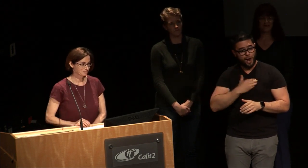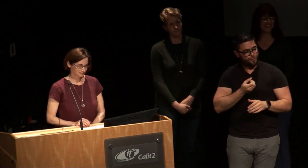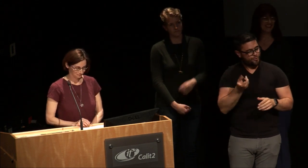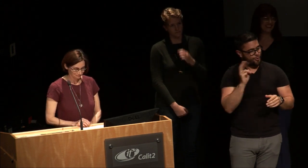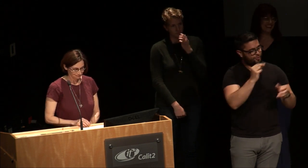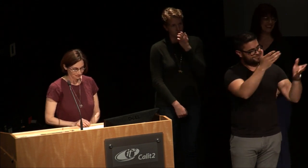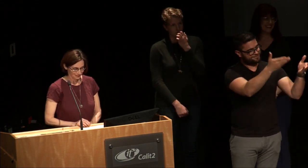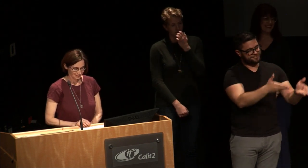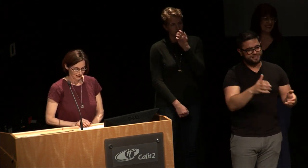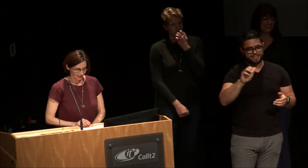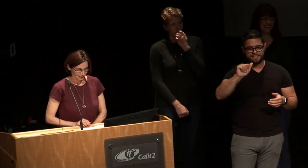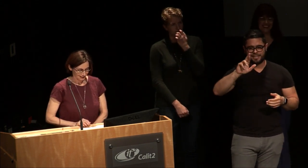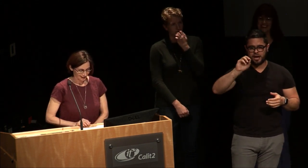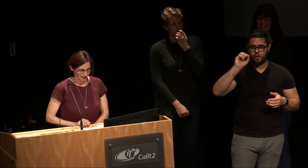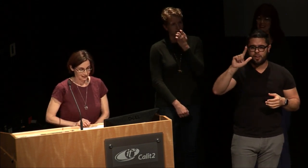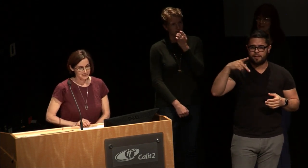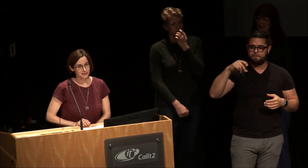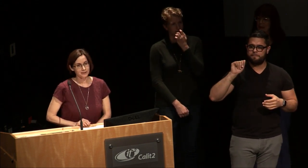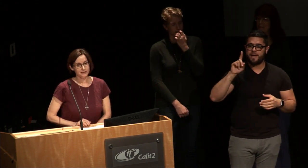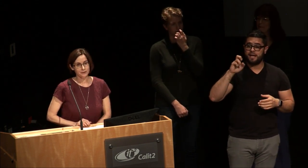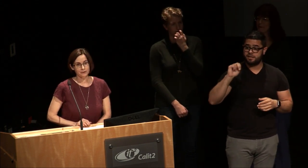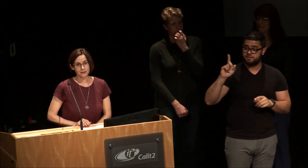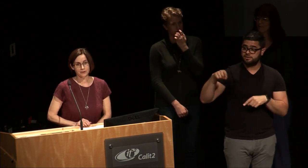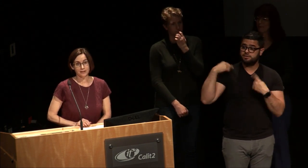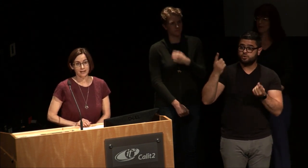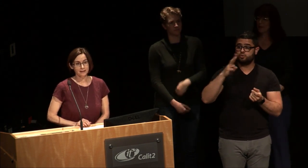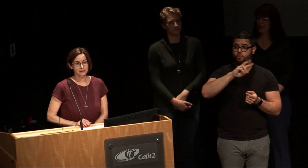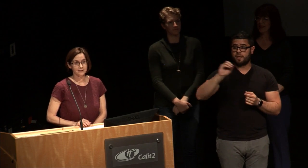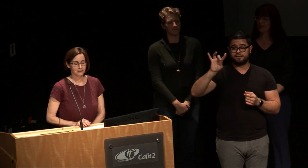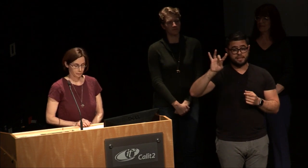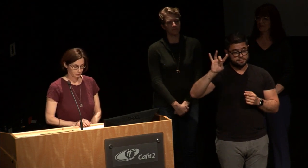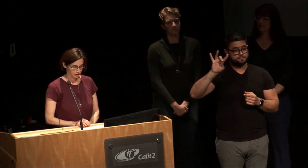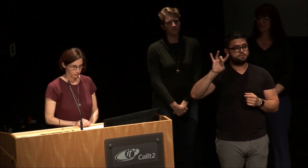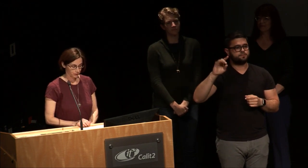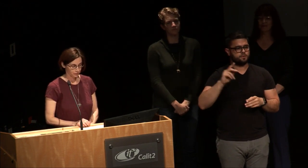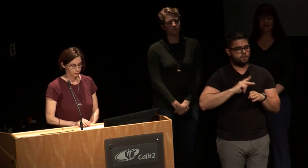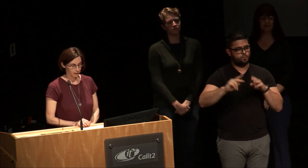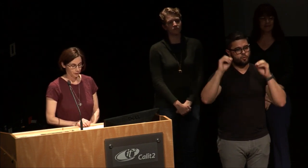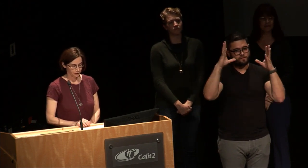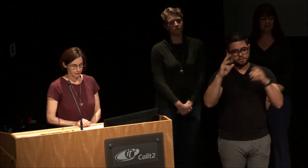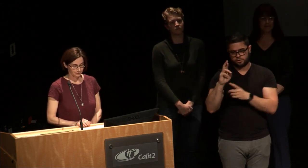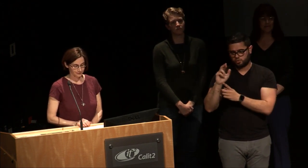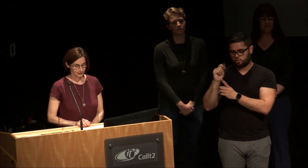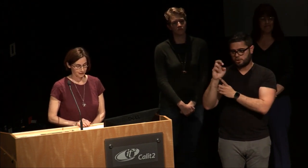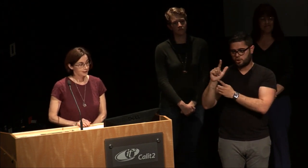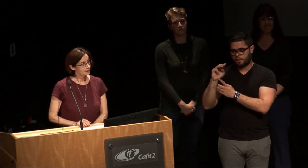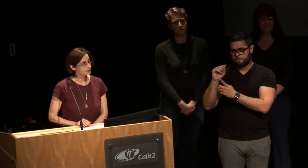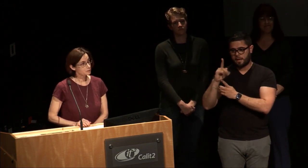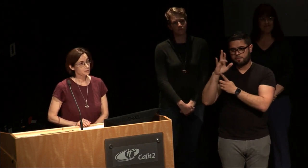and since 2008 Professor Rachel Mayberry has been